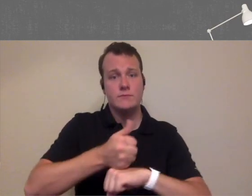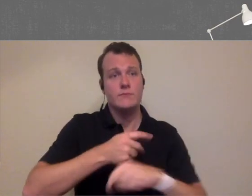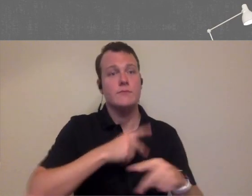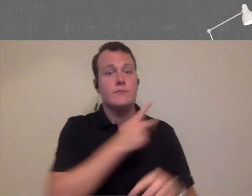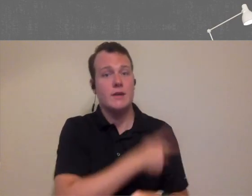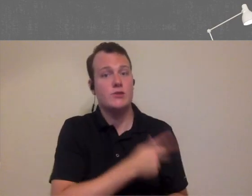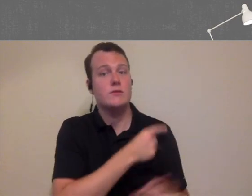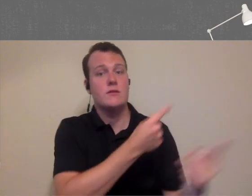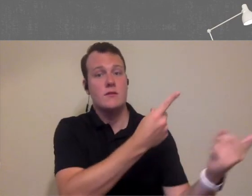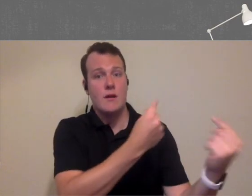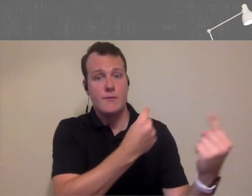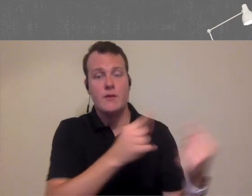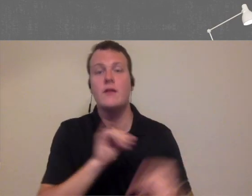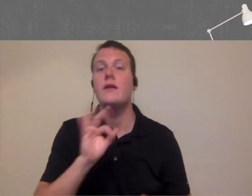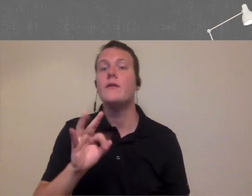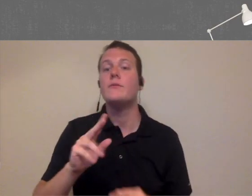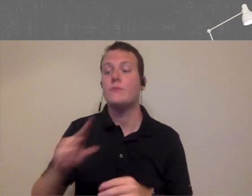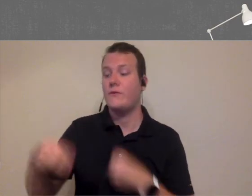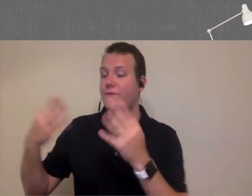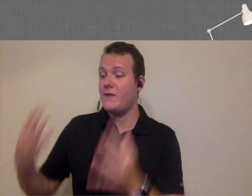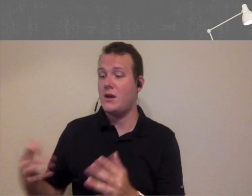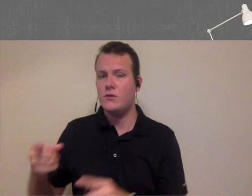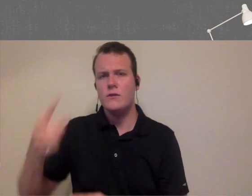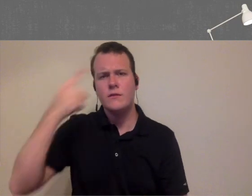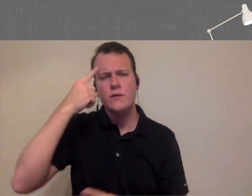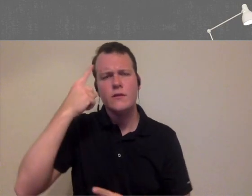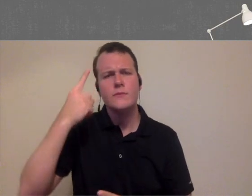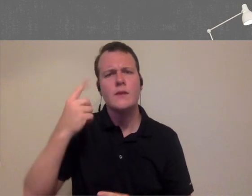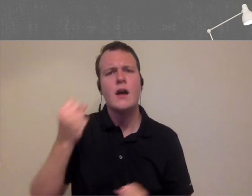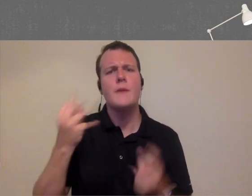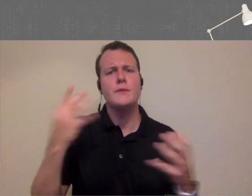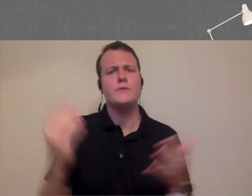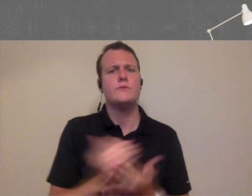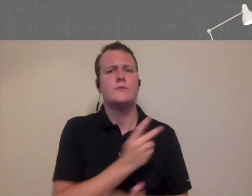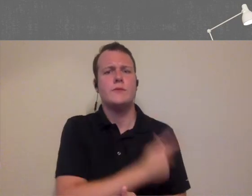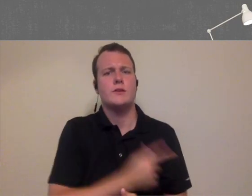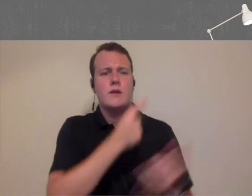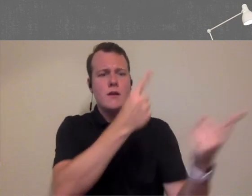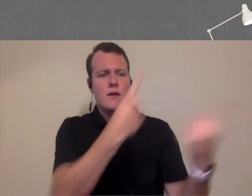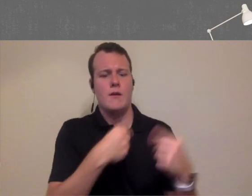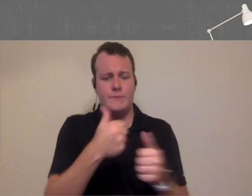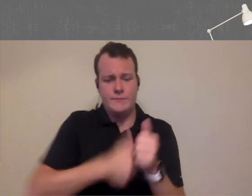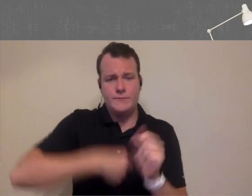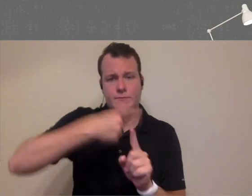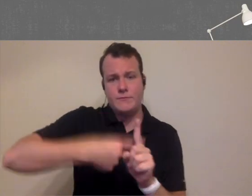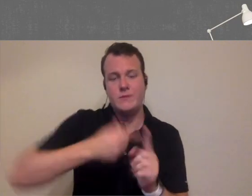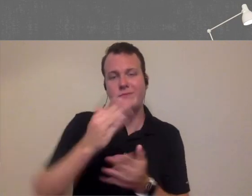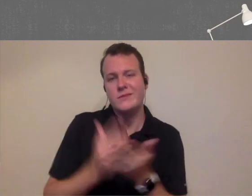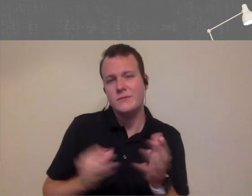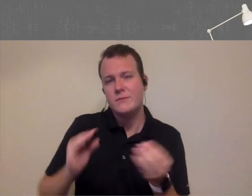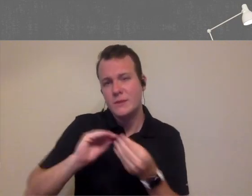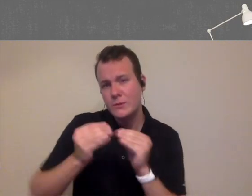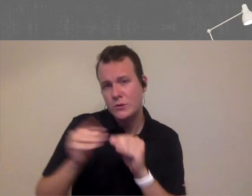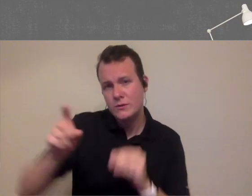those patients coming in and so if you are looking at providers it's a matter well how many new patients do I get per month you need some data to back this up